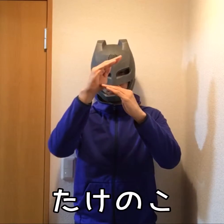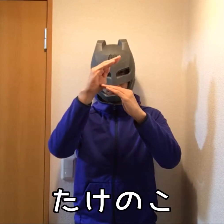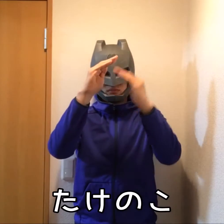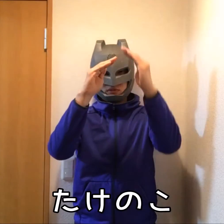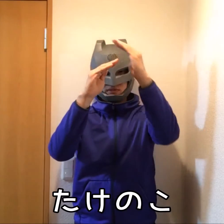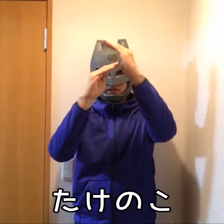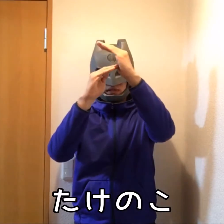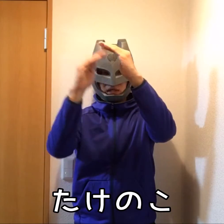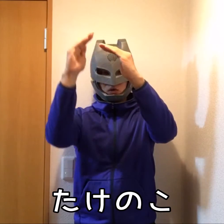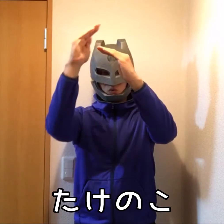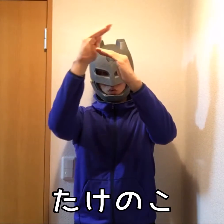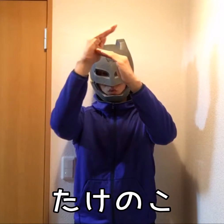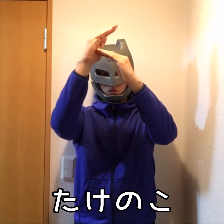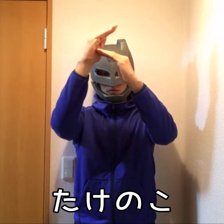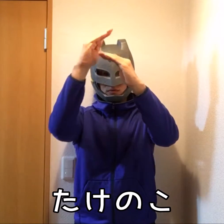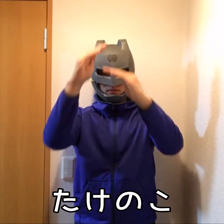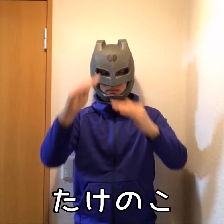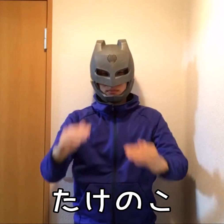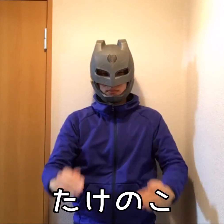Bamboo shoot